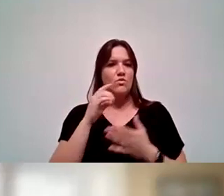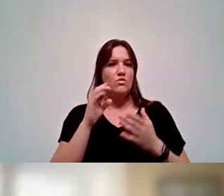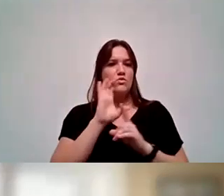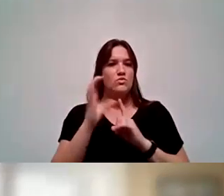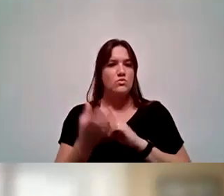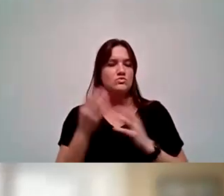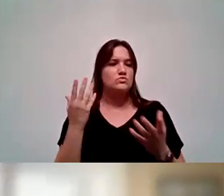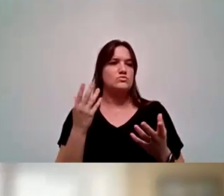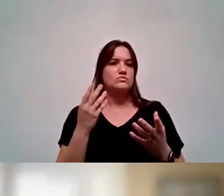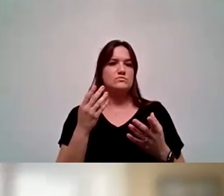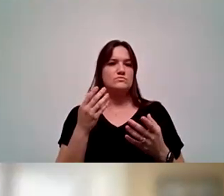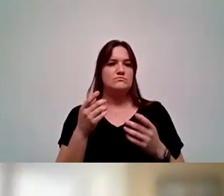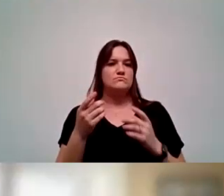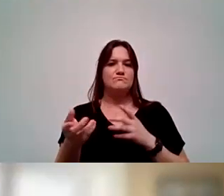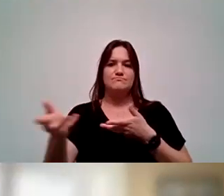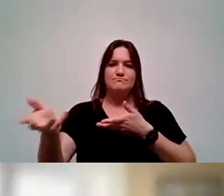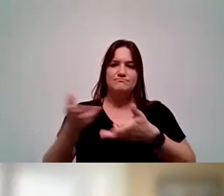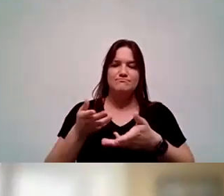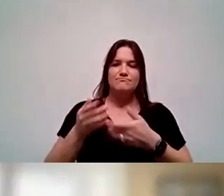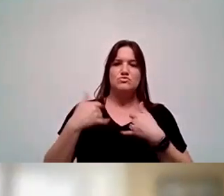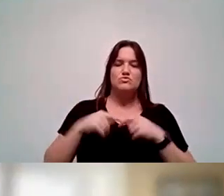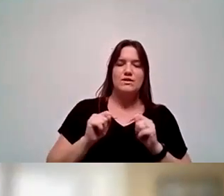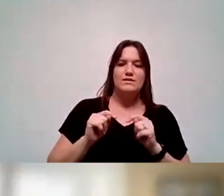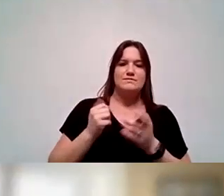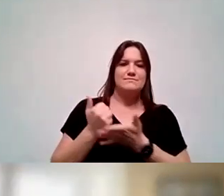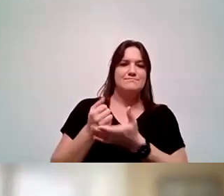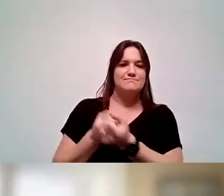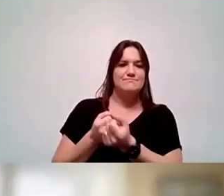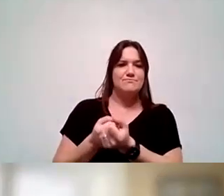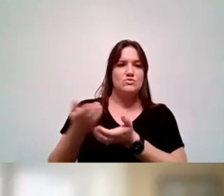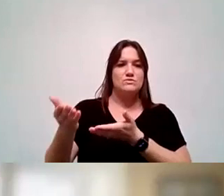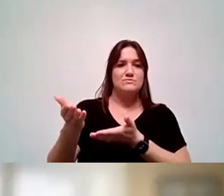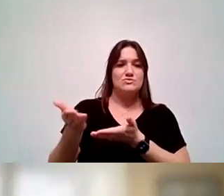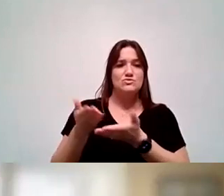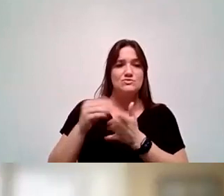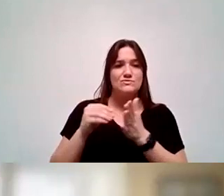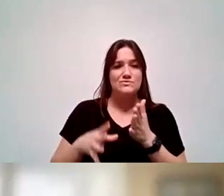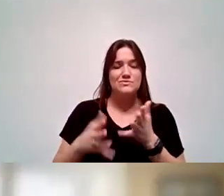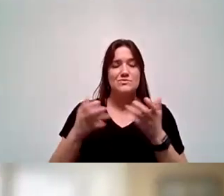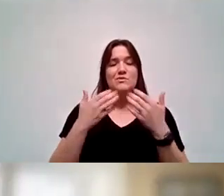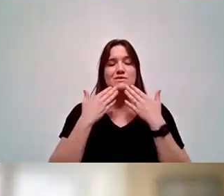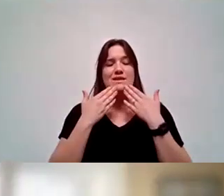Again, looking at our mission to serve students. So again, I just want to say thank you for bringing us all together.